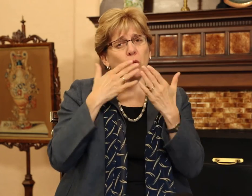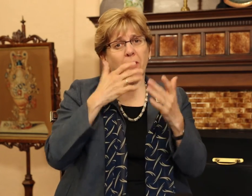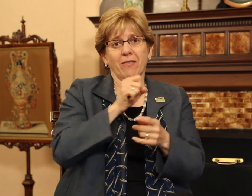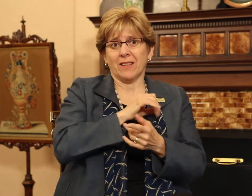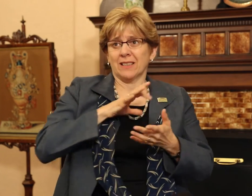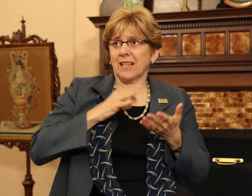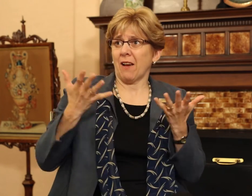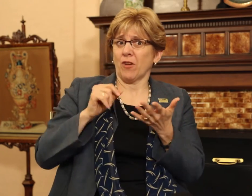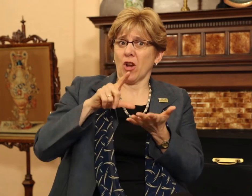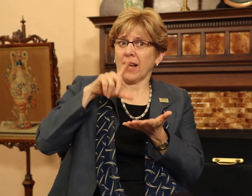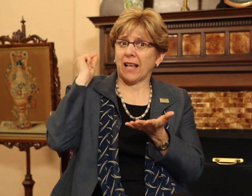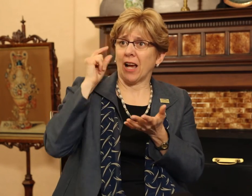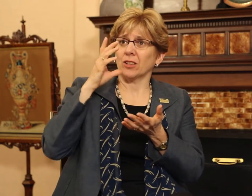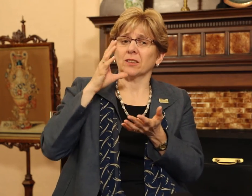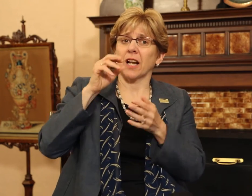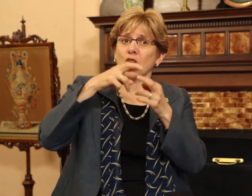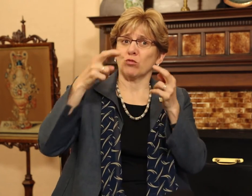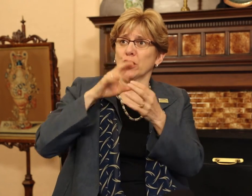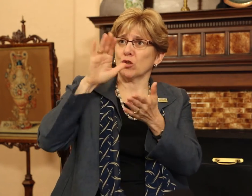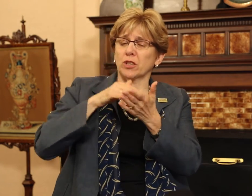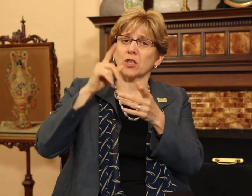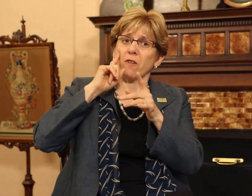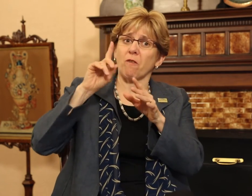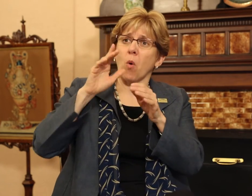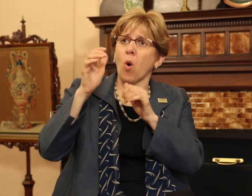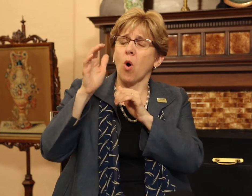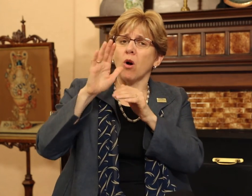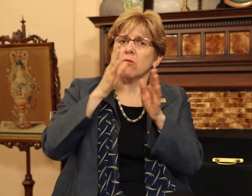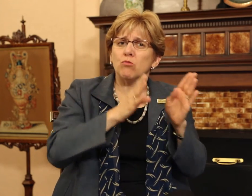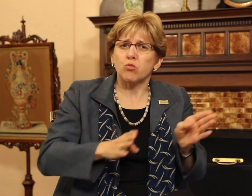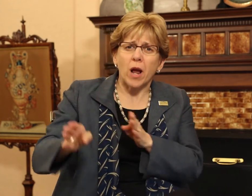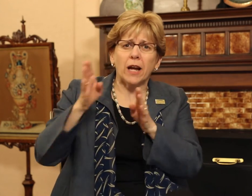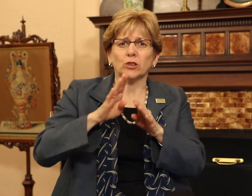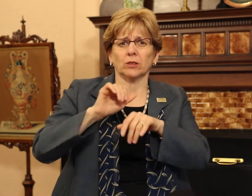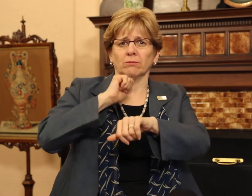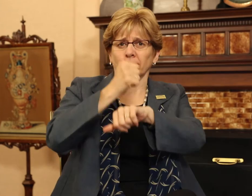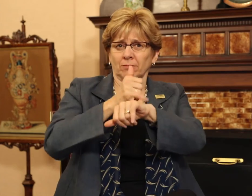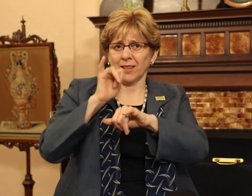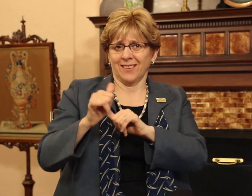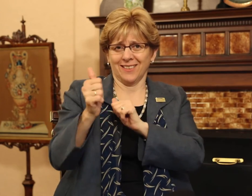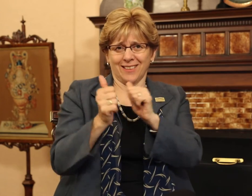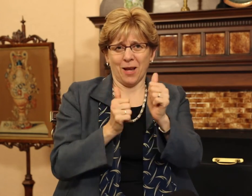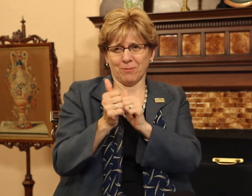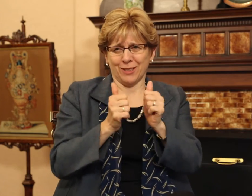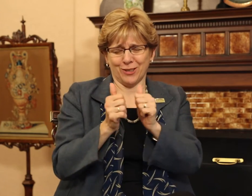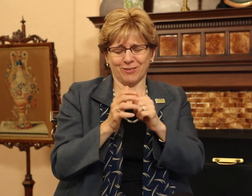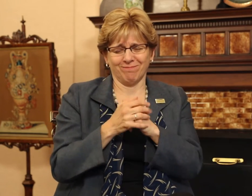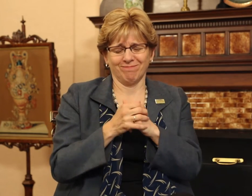I want to especially thank the staff and all Regional Center offices for arranging for this competition.